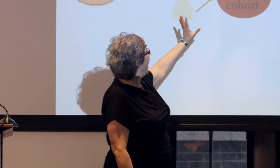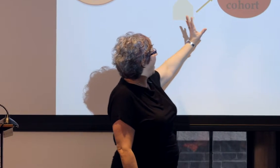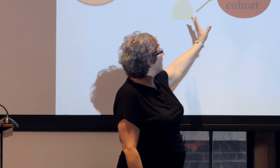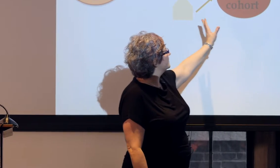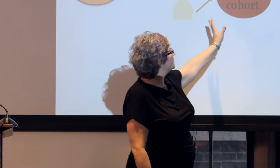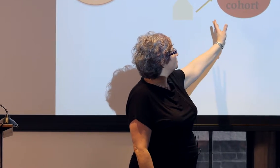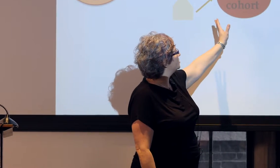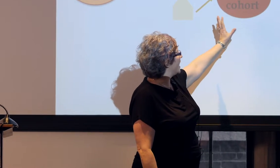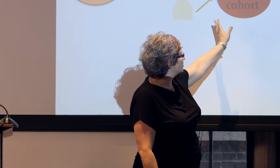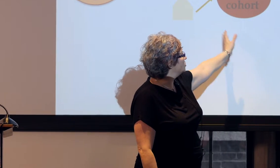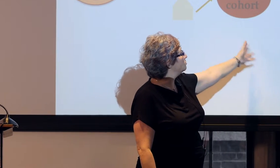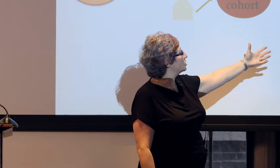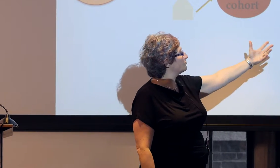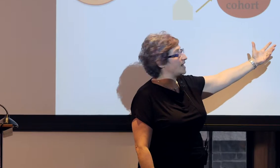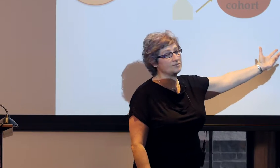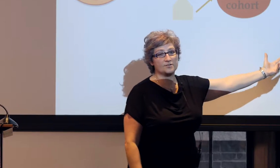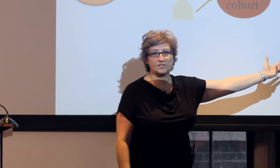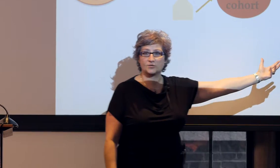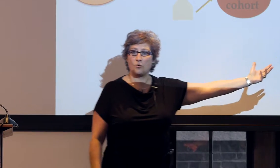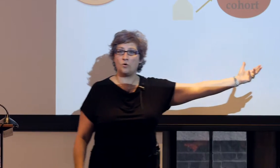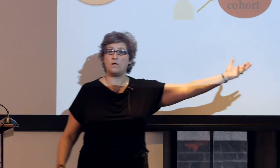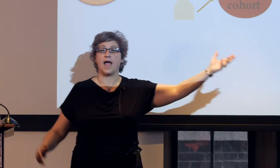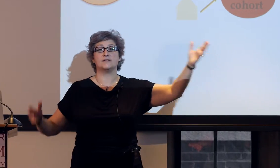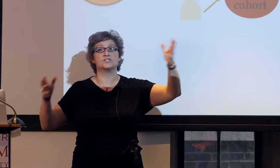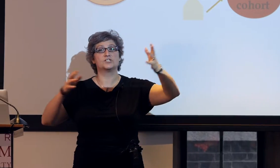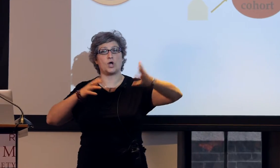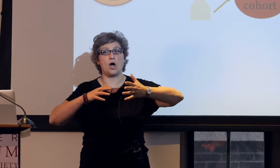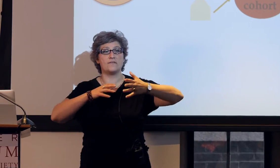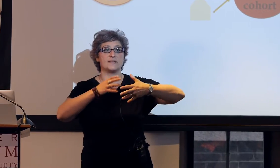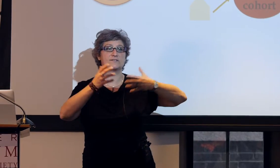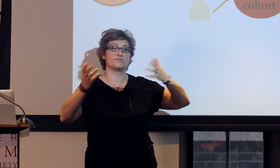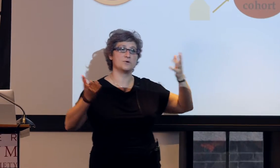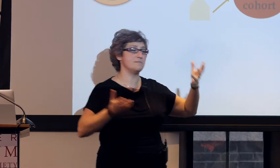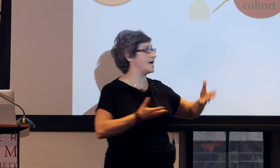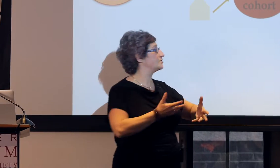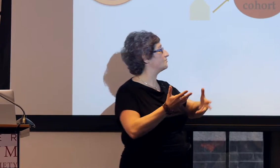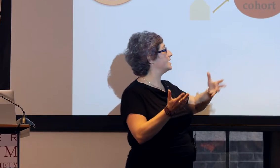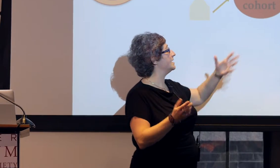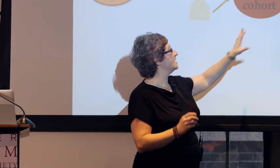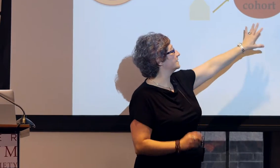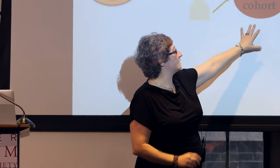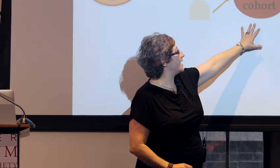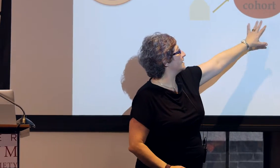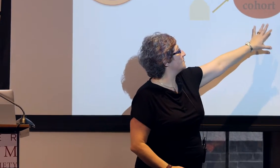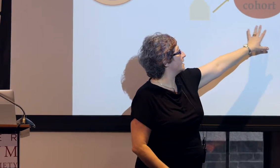As new children entered the school and saw this rudimentary sign communication